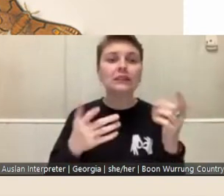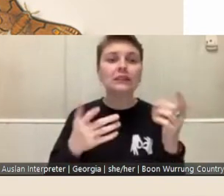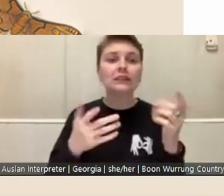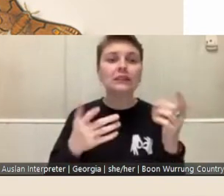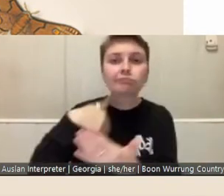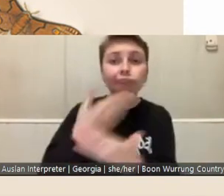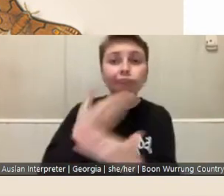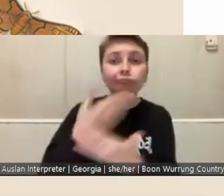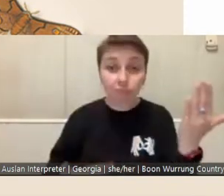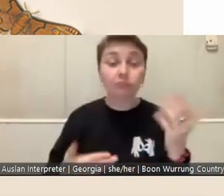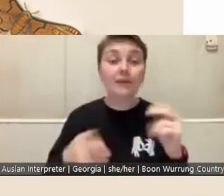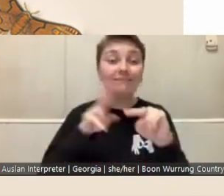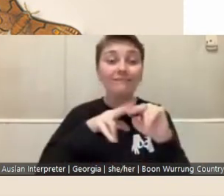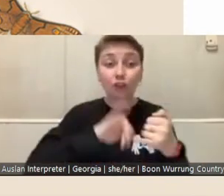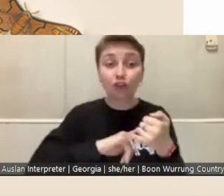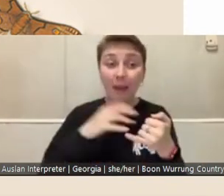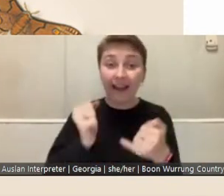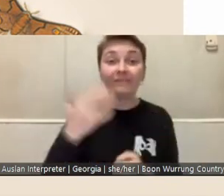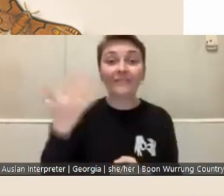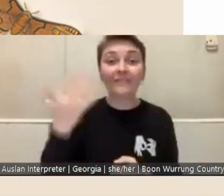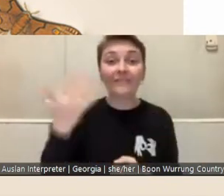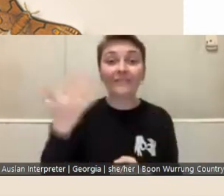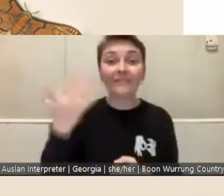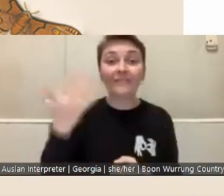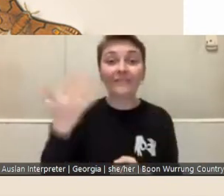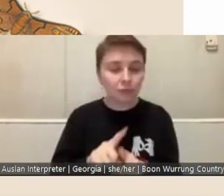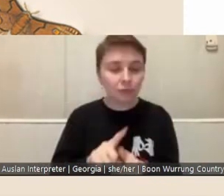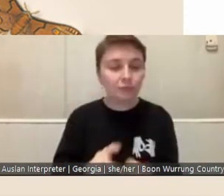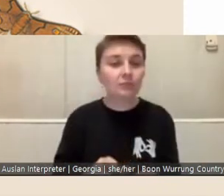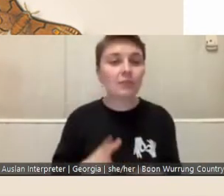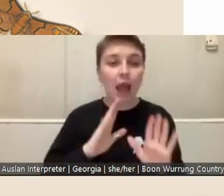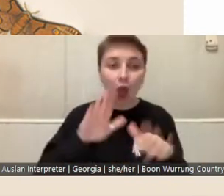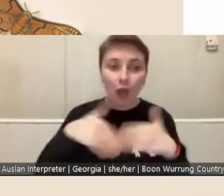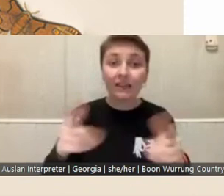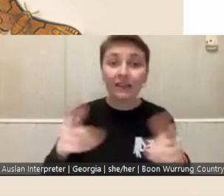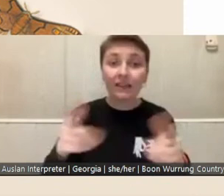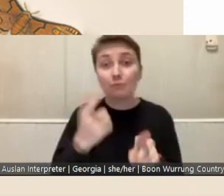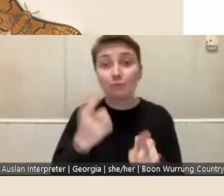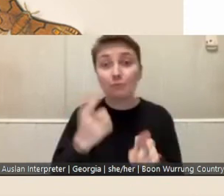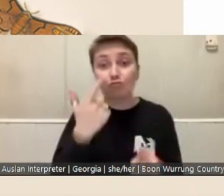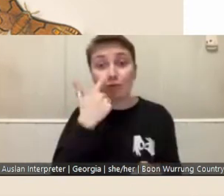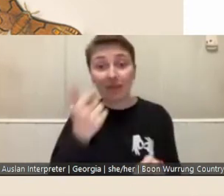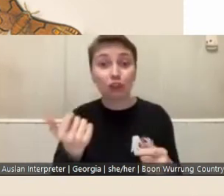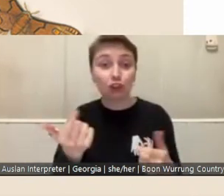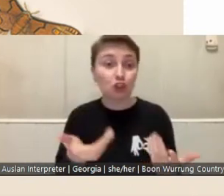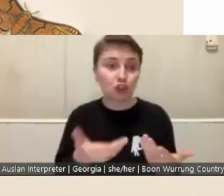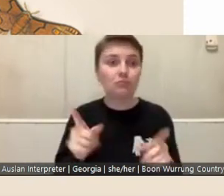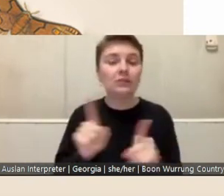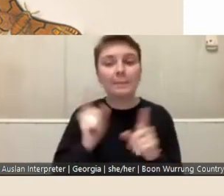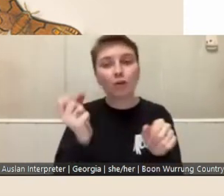of fifteen thousand dollars and offers the same privileges as the creative fellowships. Next slide.